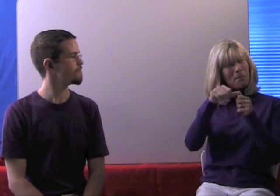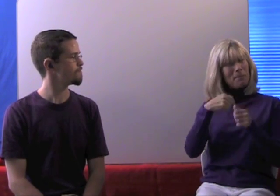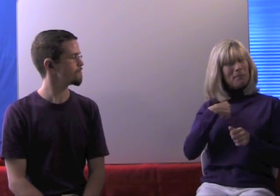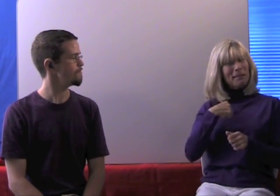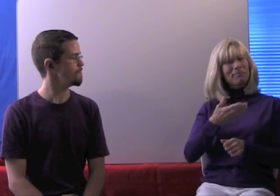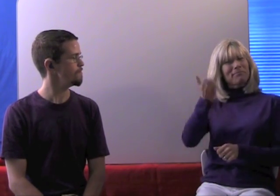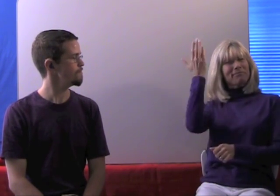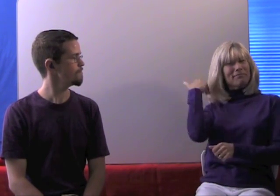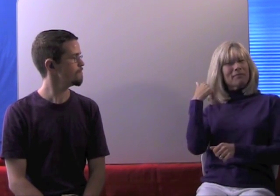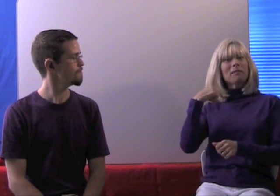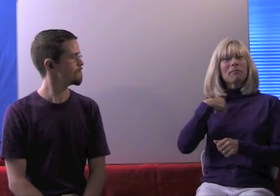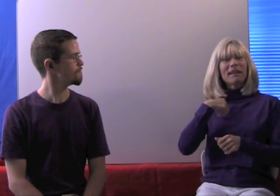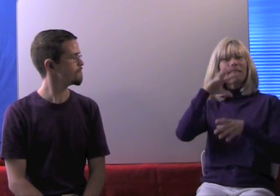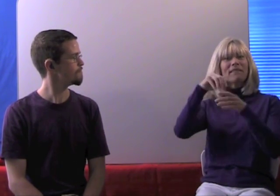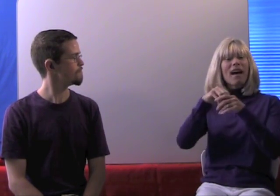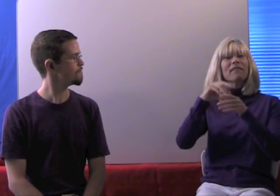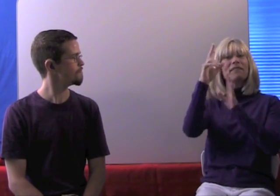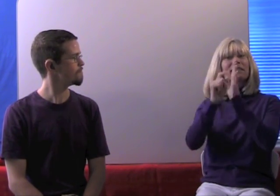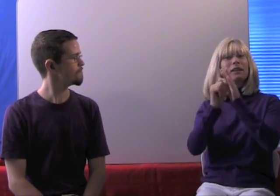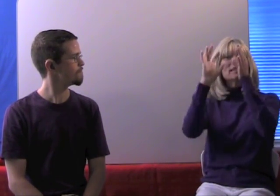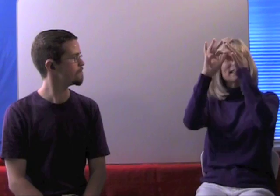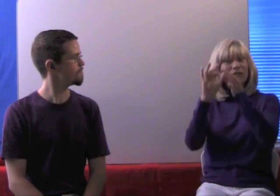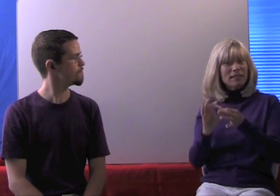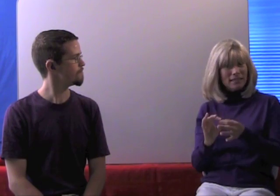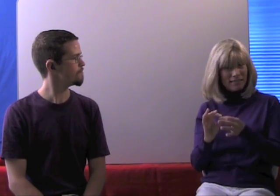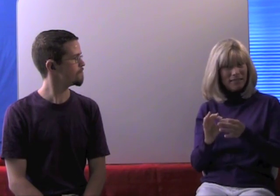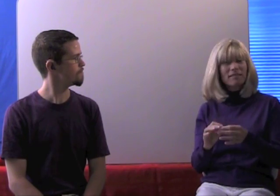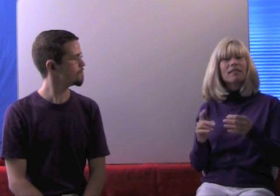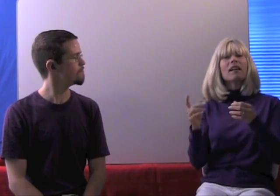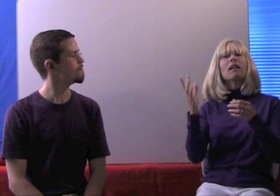You may remember me from previous video series.